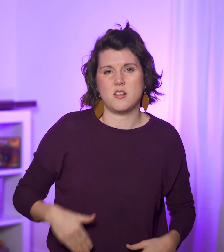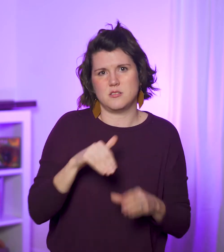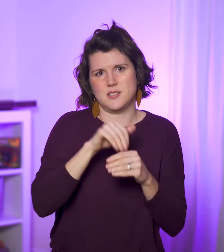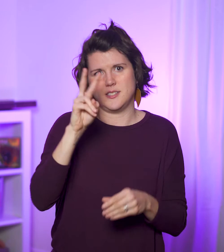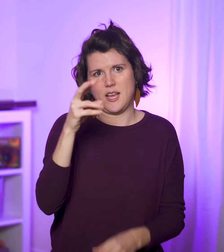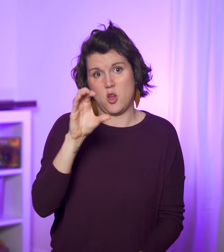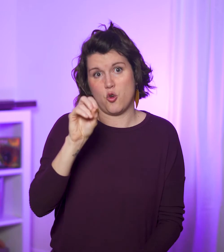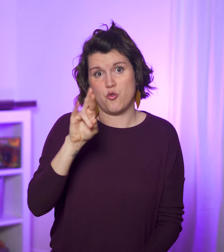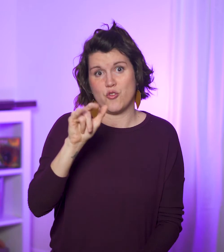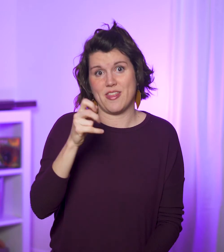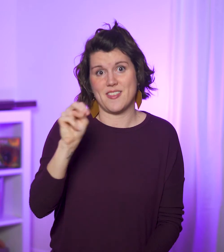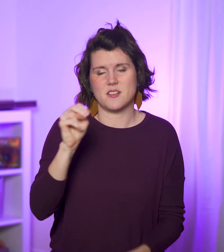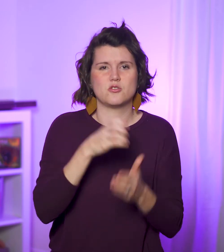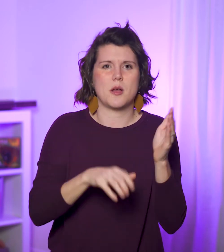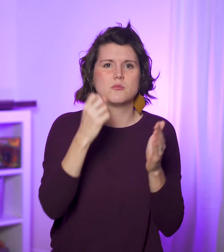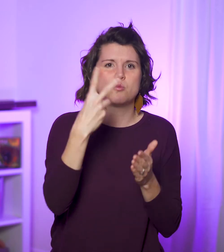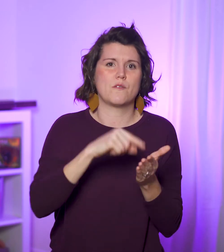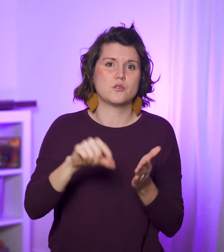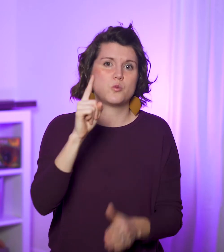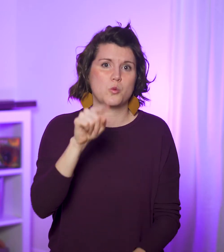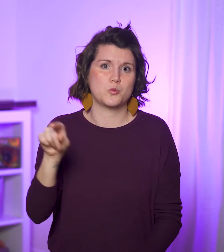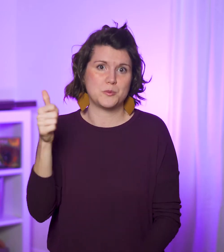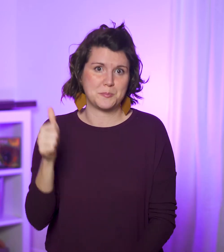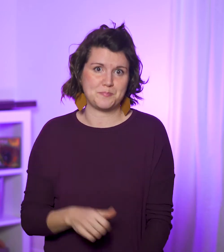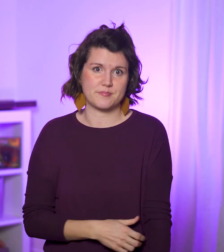in 2 Corinthians 12:1-10.